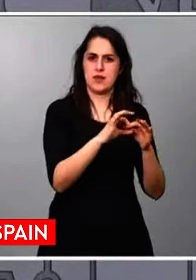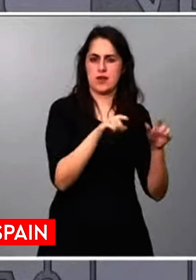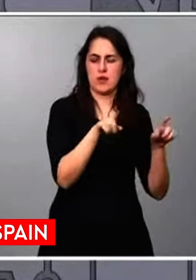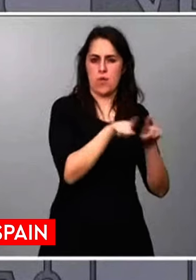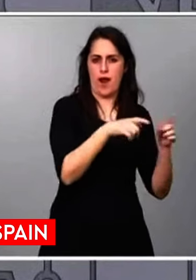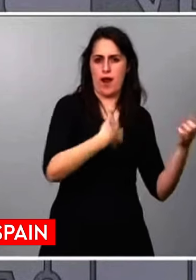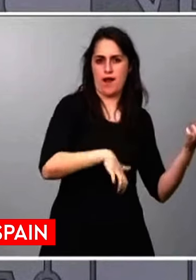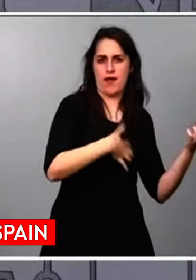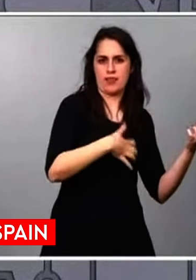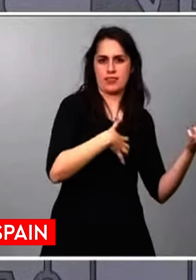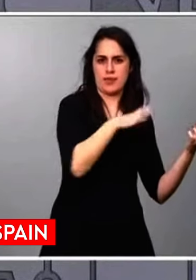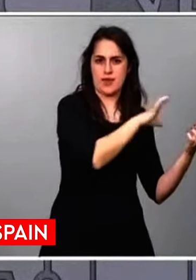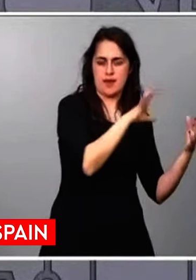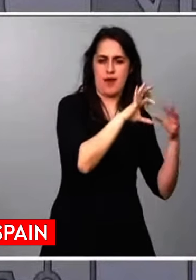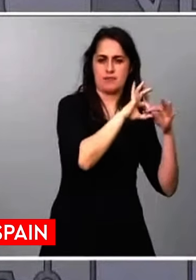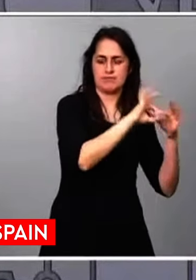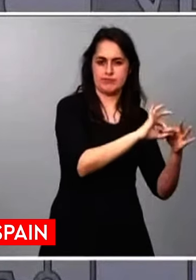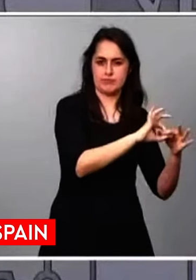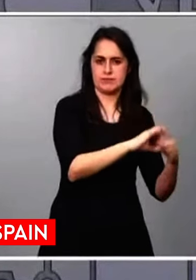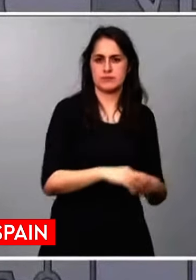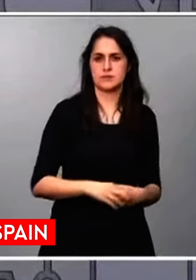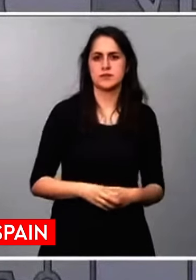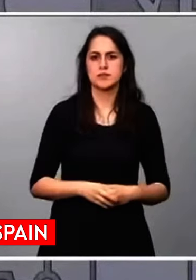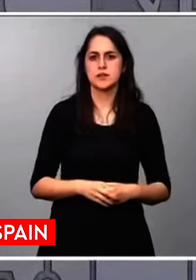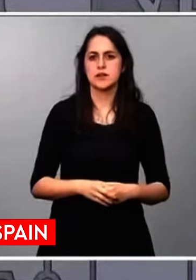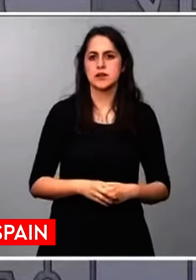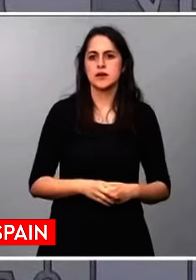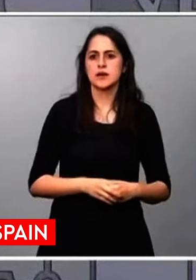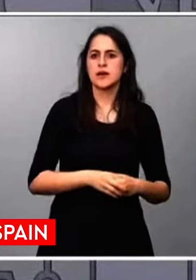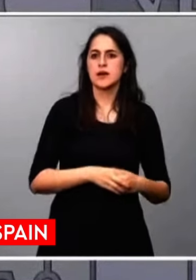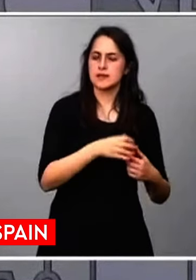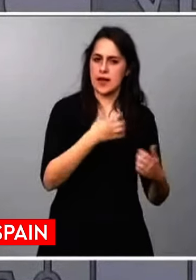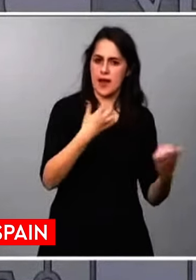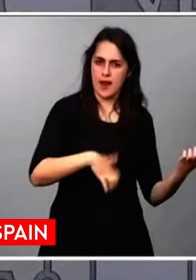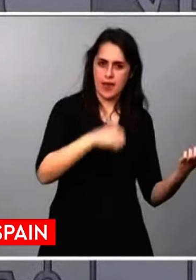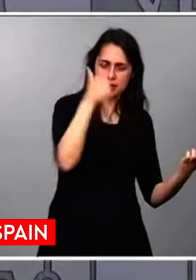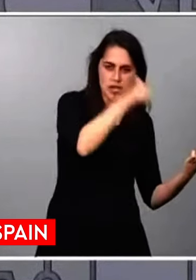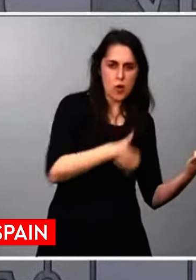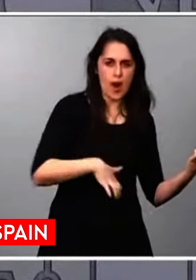especially towards the Argentinian men and women who live among us,